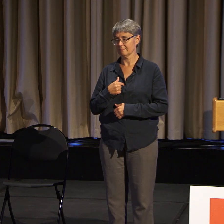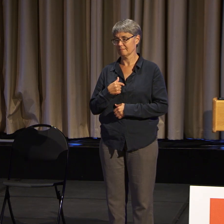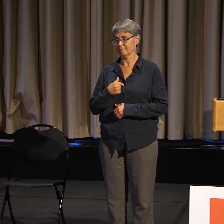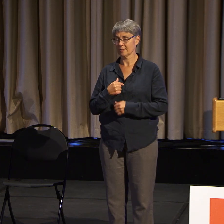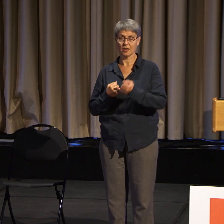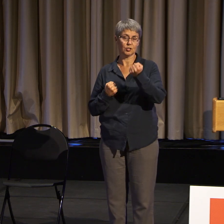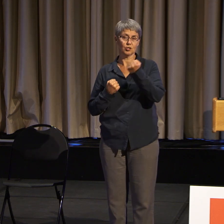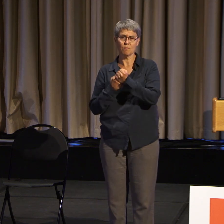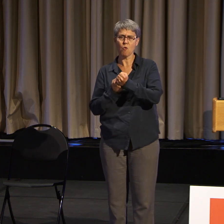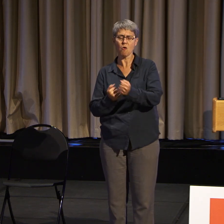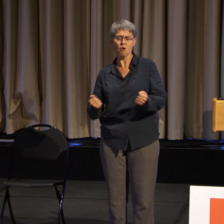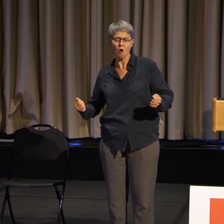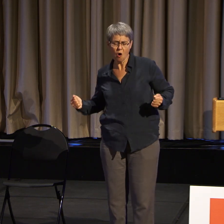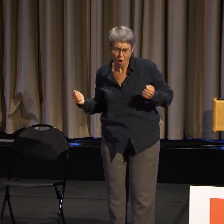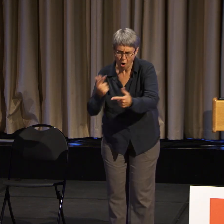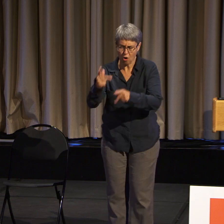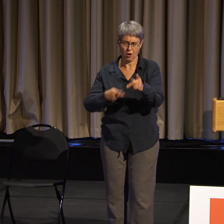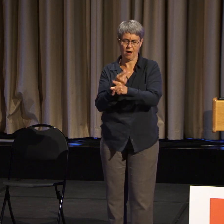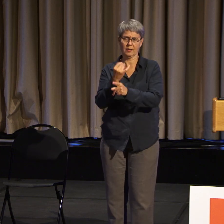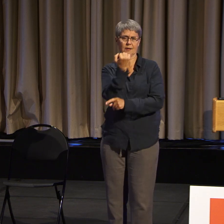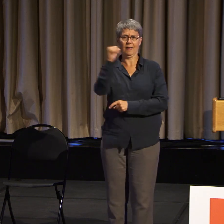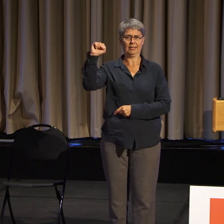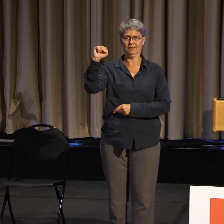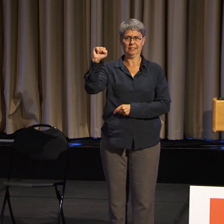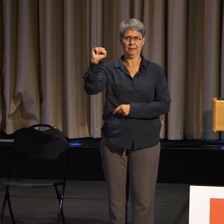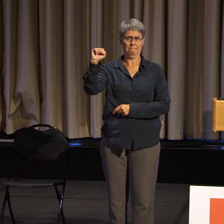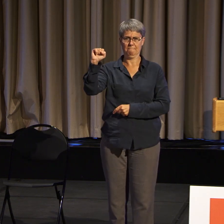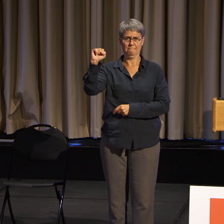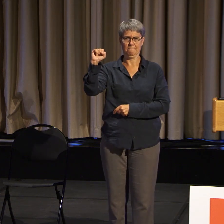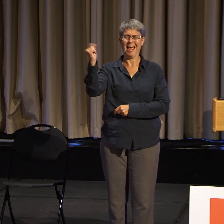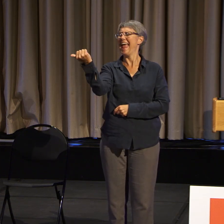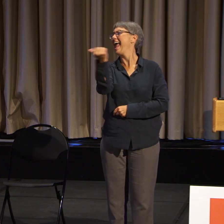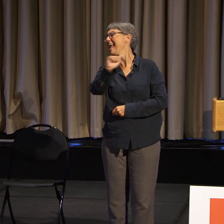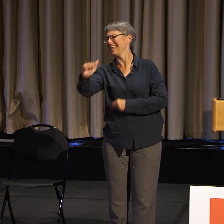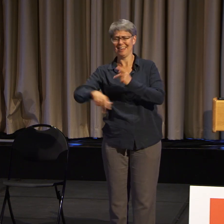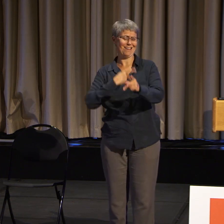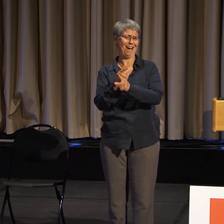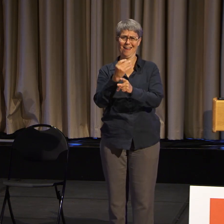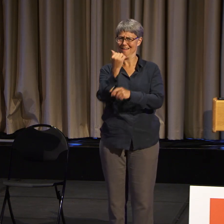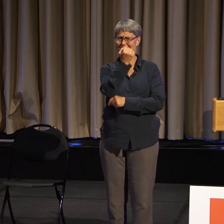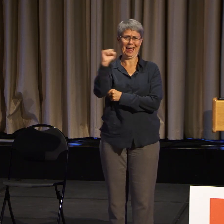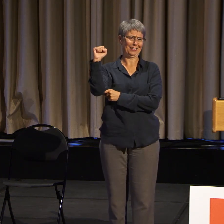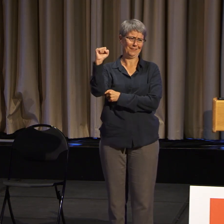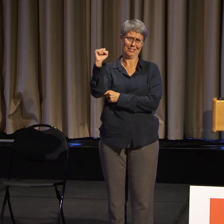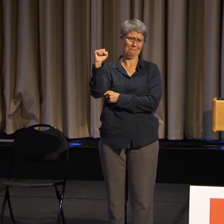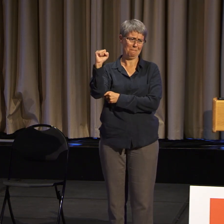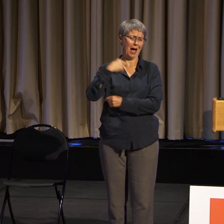that people can do because I have the privilege to be able to be out in the trenches